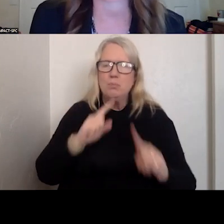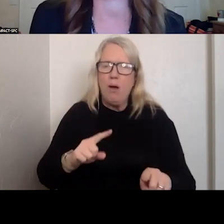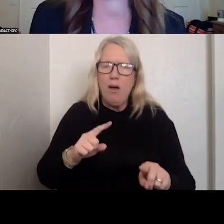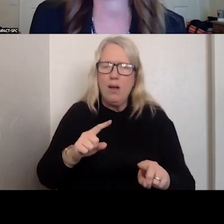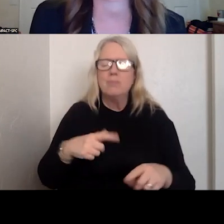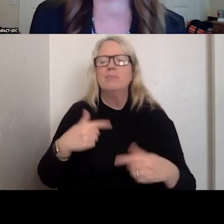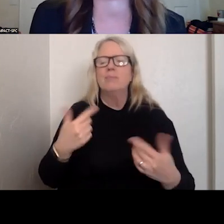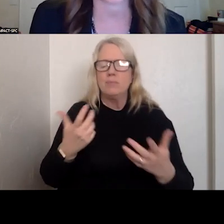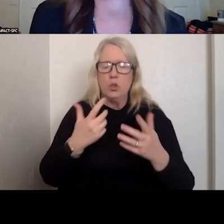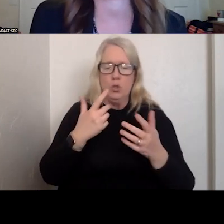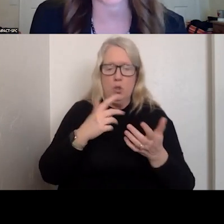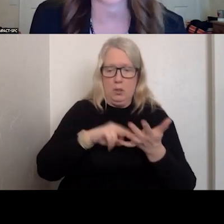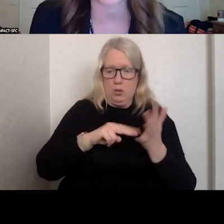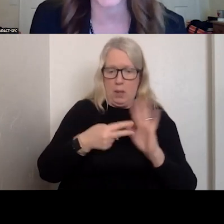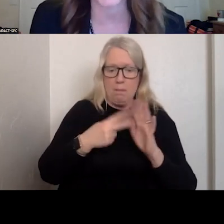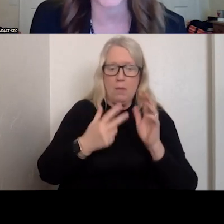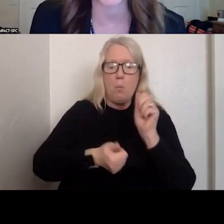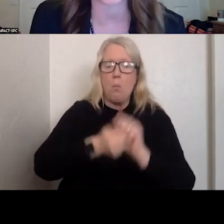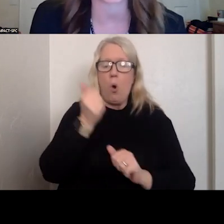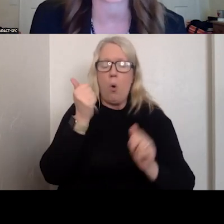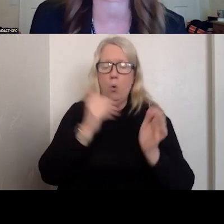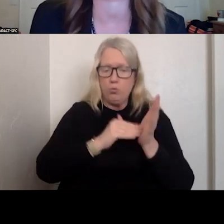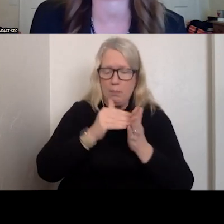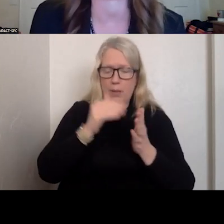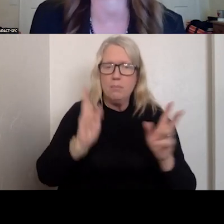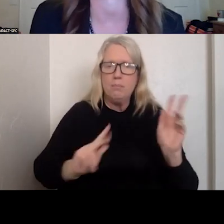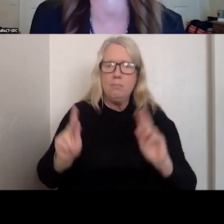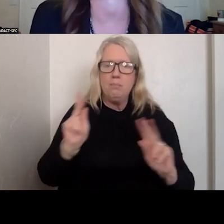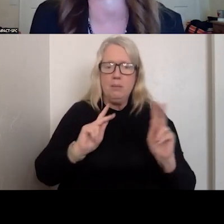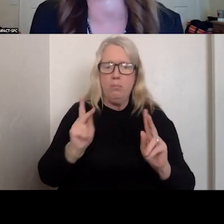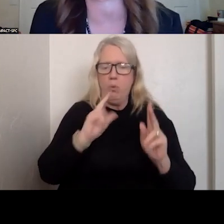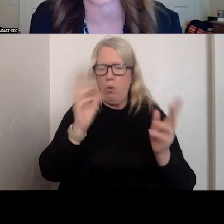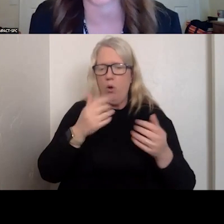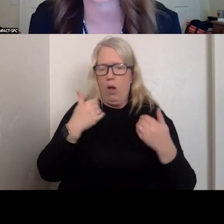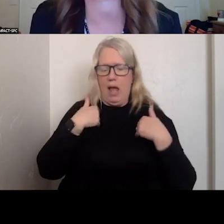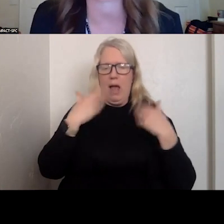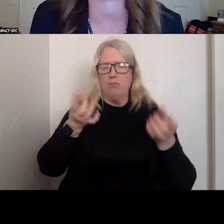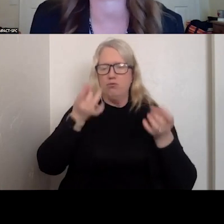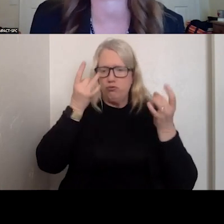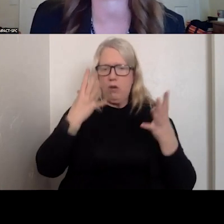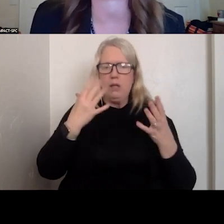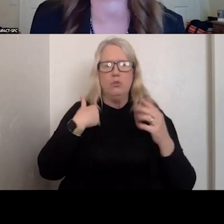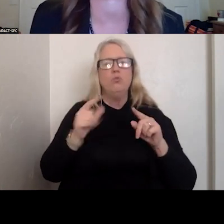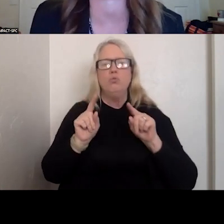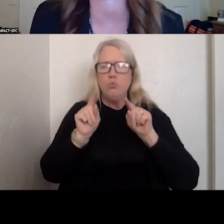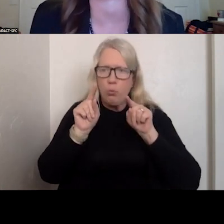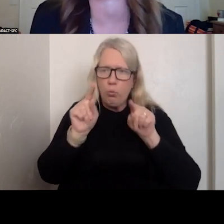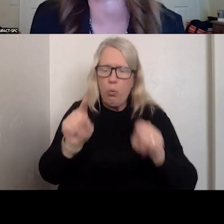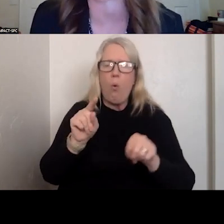THE MOST COMMON PAST WAYS IS TO GO TO AN EMERGENCY DEPARTMENT AND